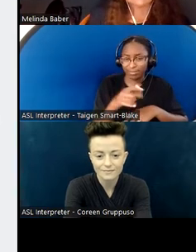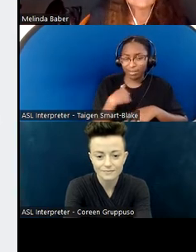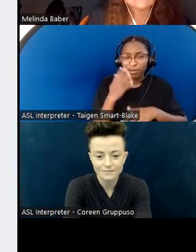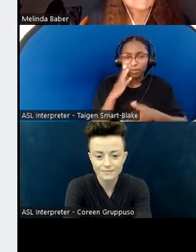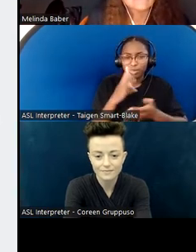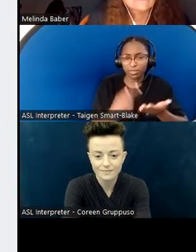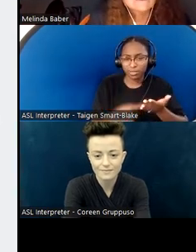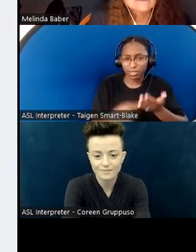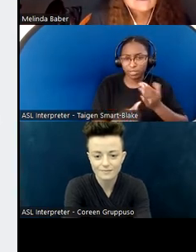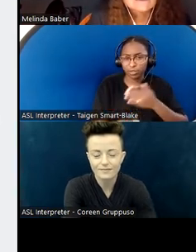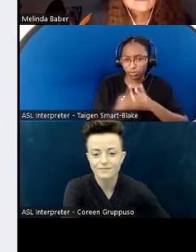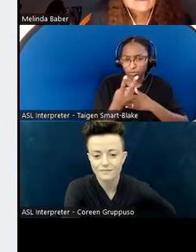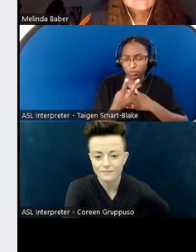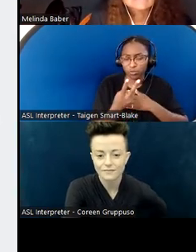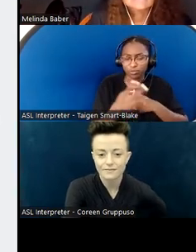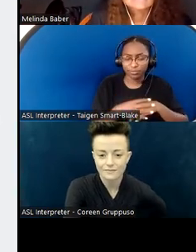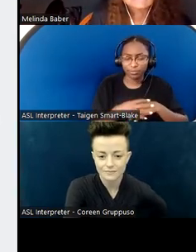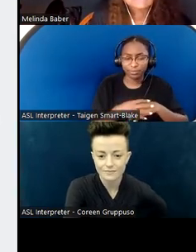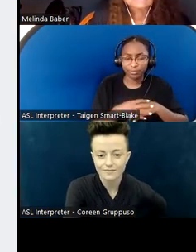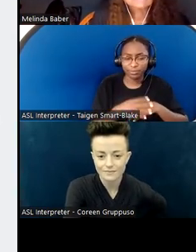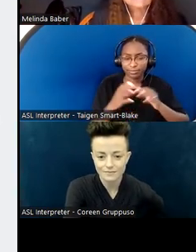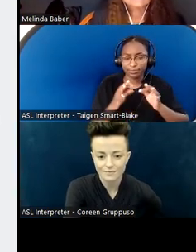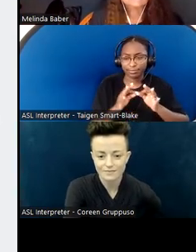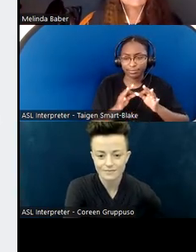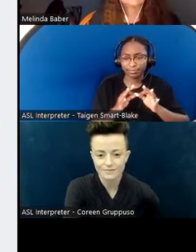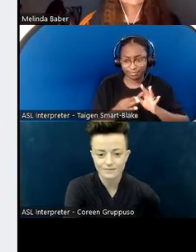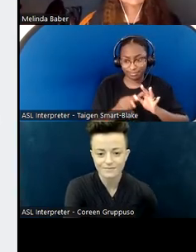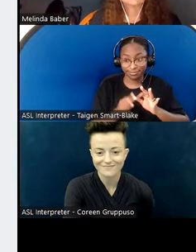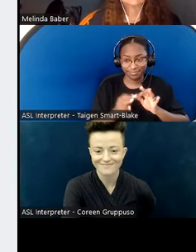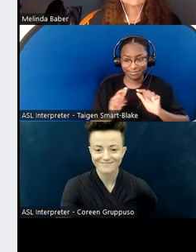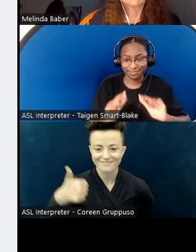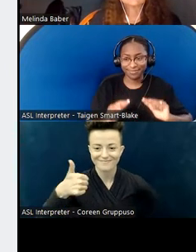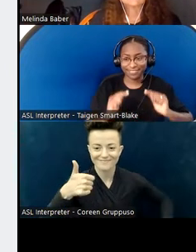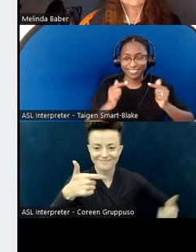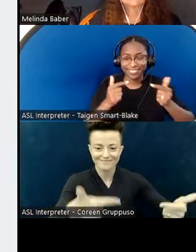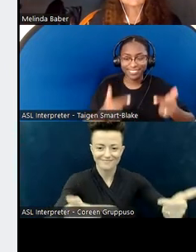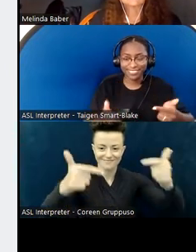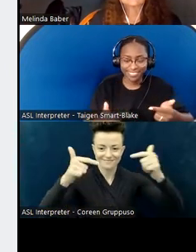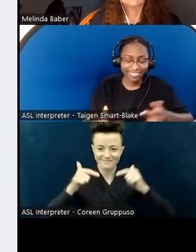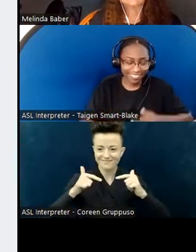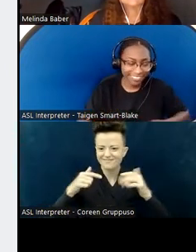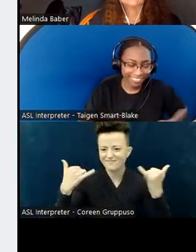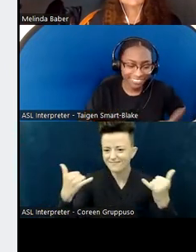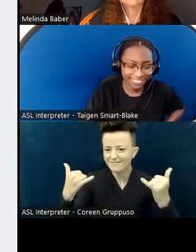what this toolkit is. One of them— number one, important number one— is listening.